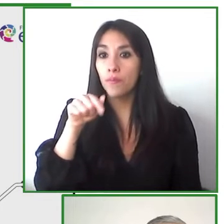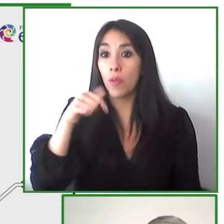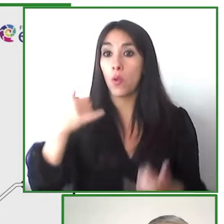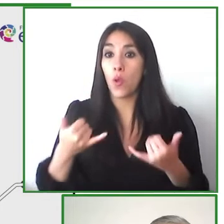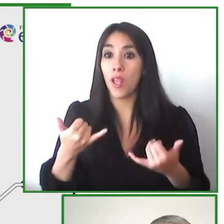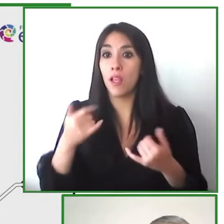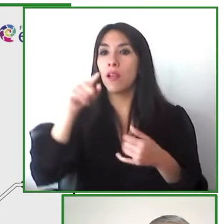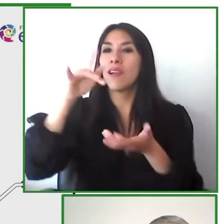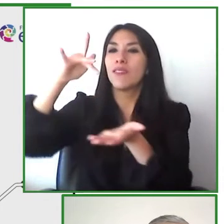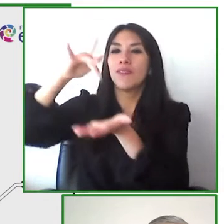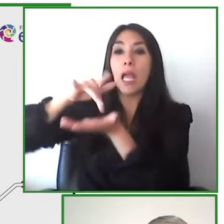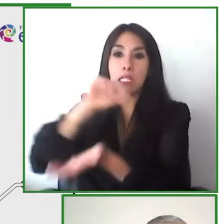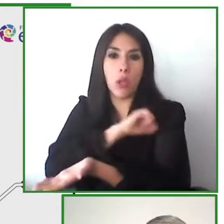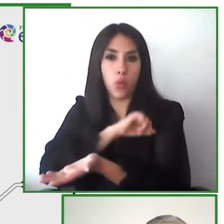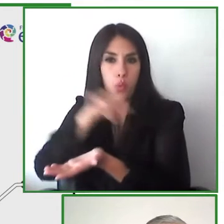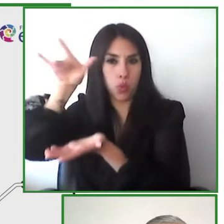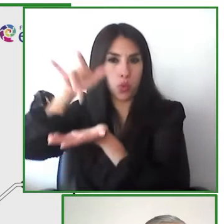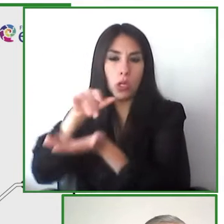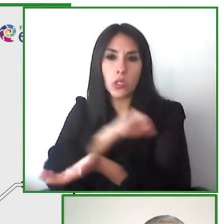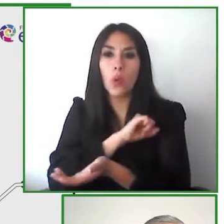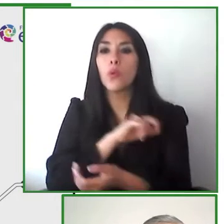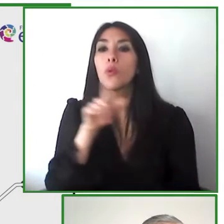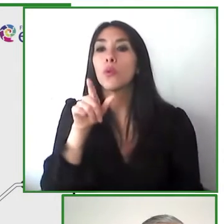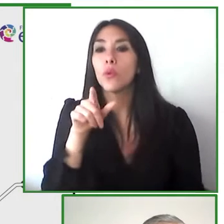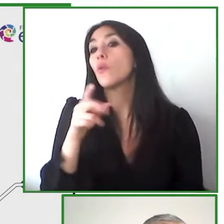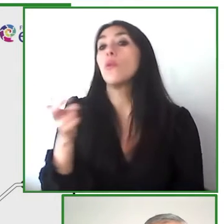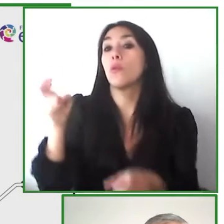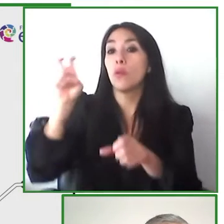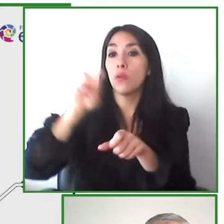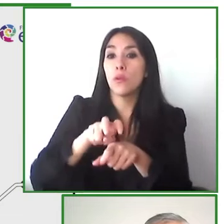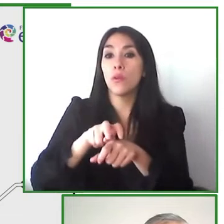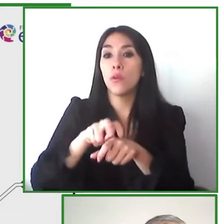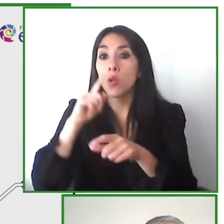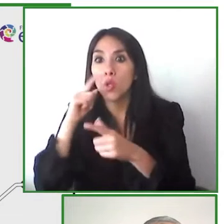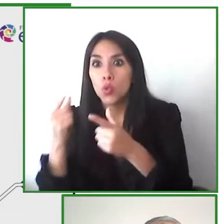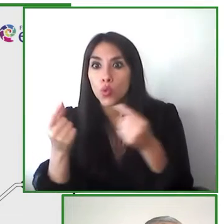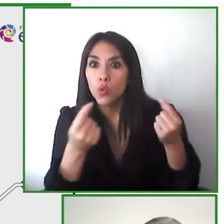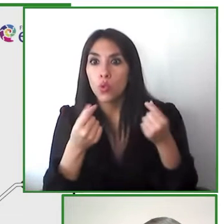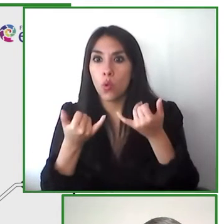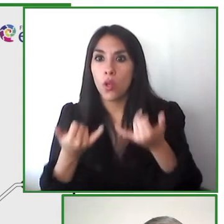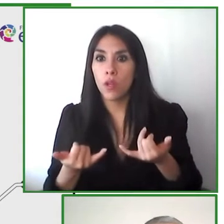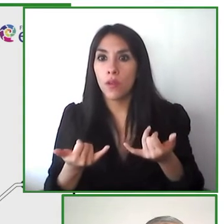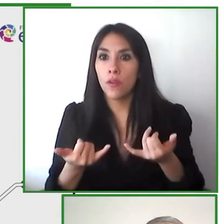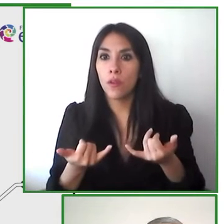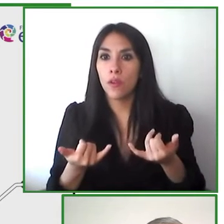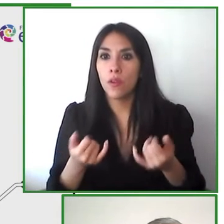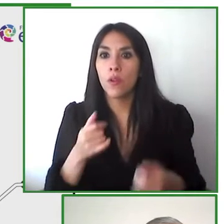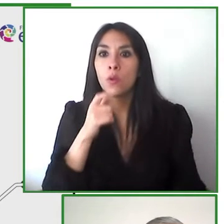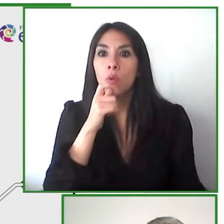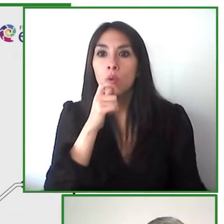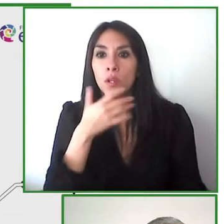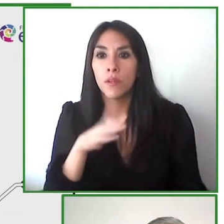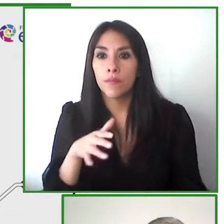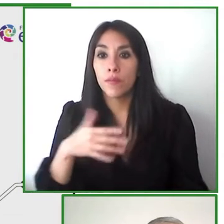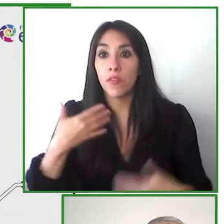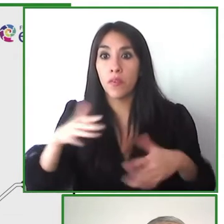as well as we said the unicycle is made locally and it allows us to carry